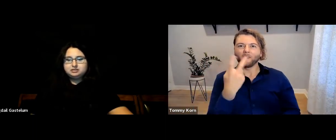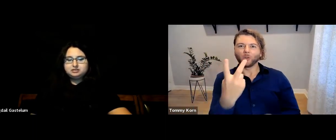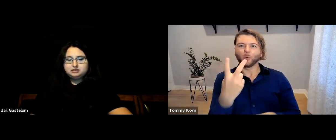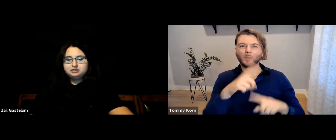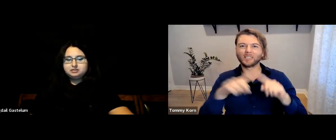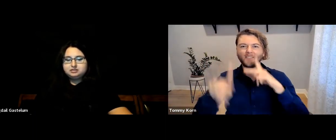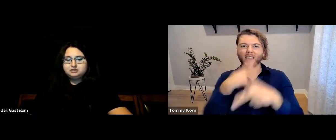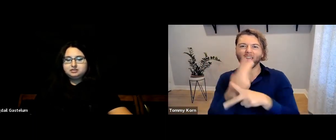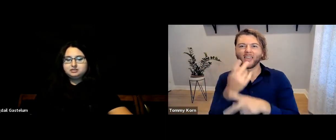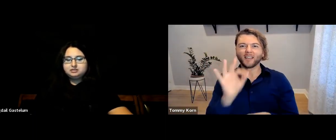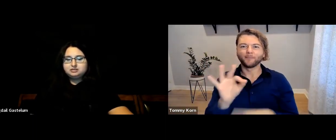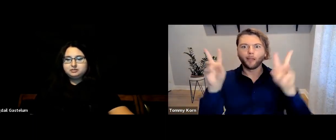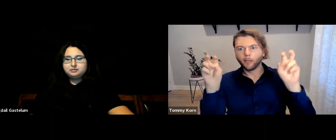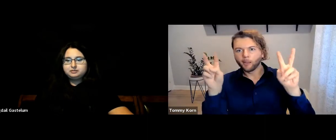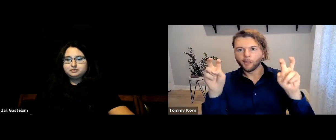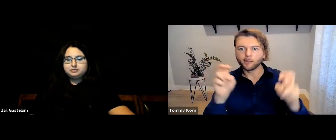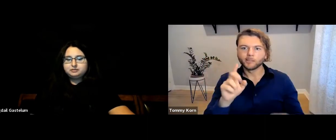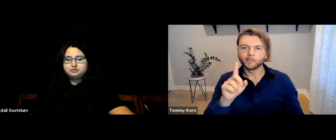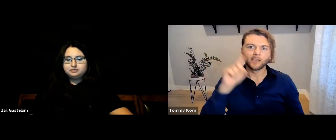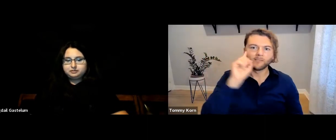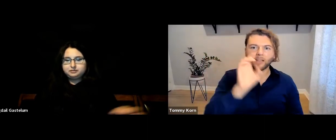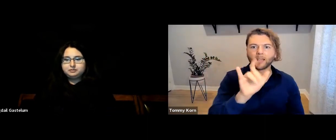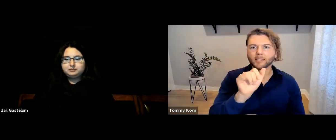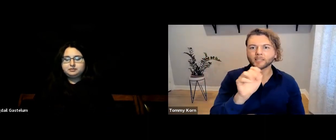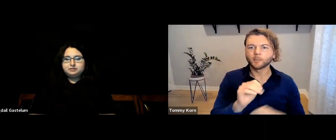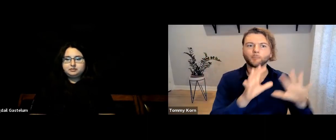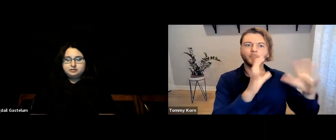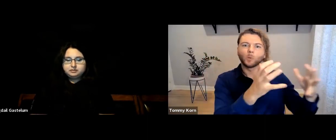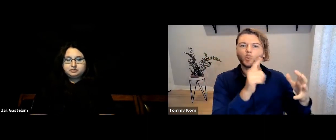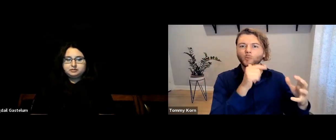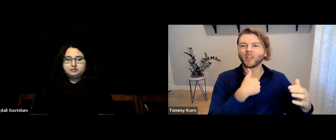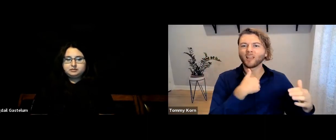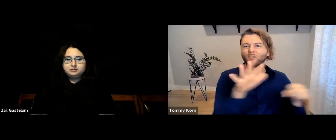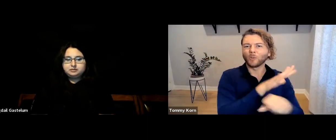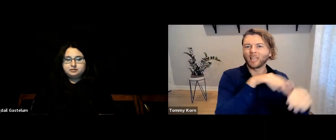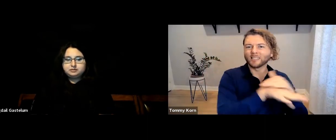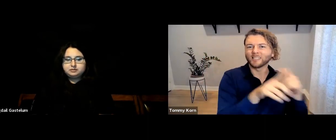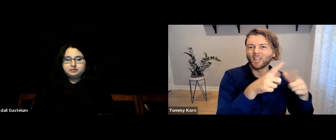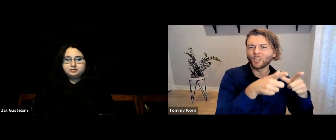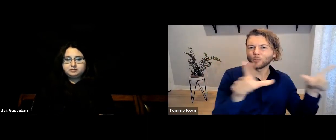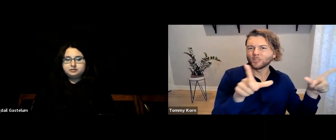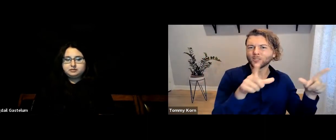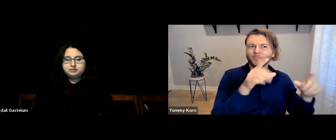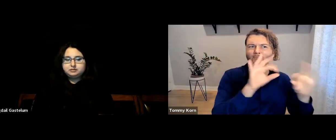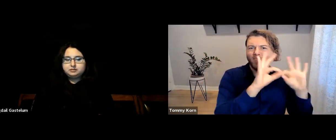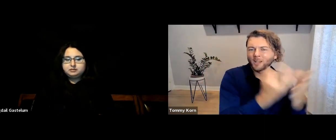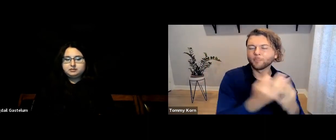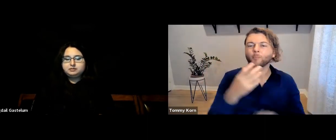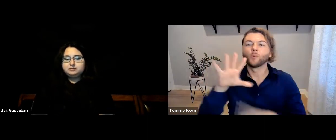So, I had two different kinds of Deaf elitism groups: those who had full access to language through their family,